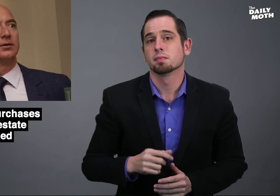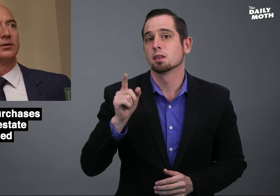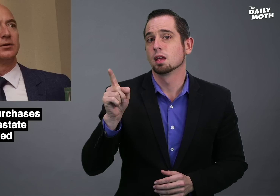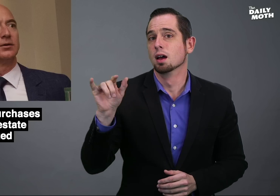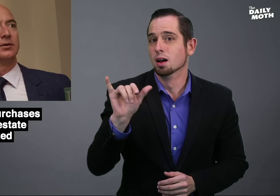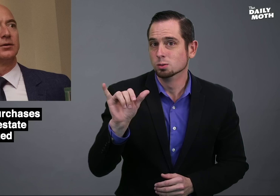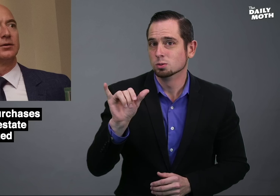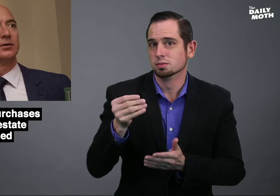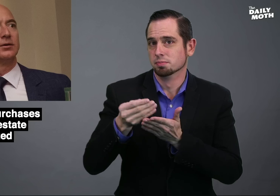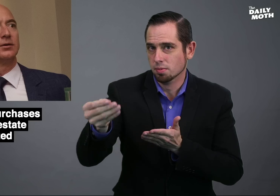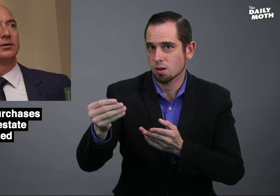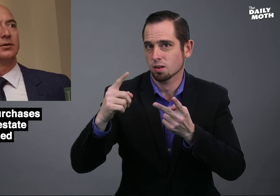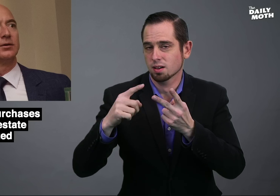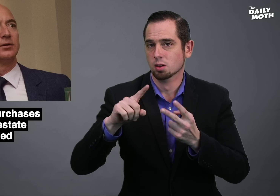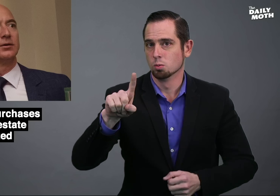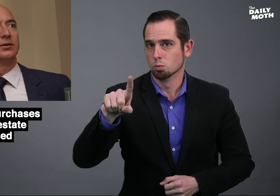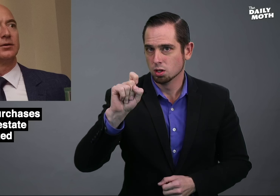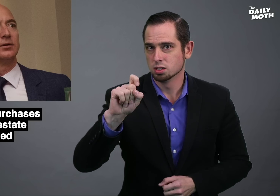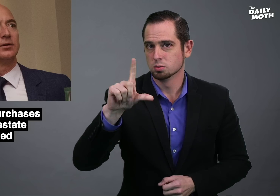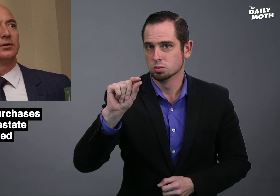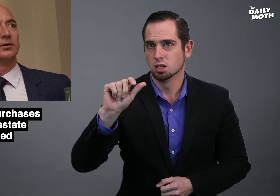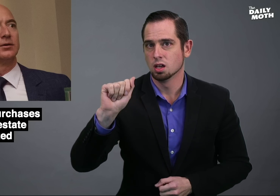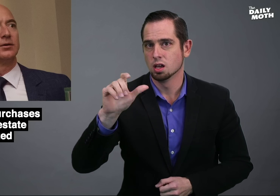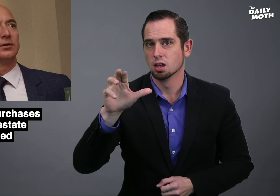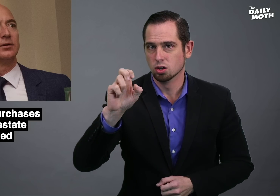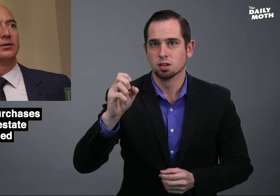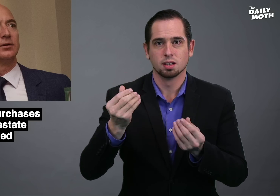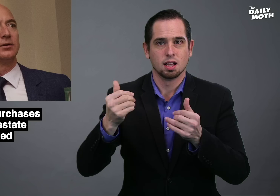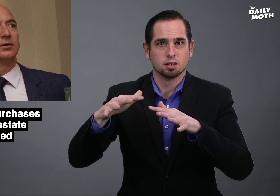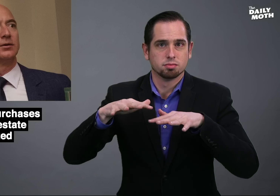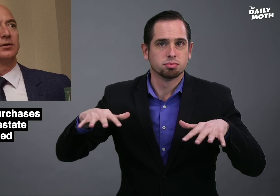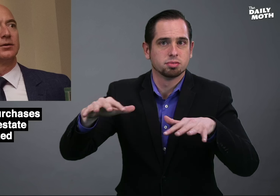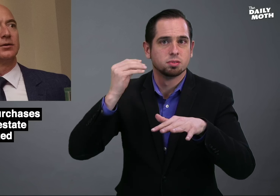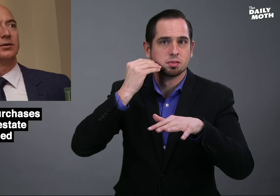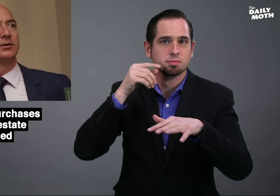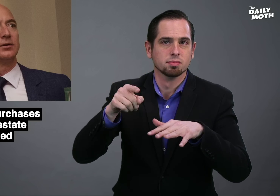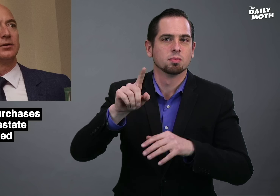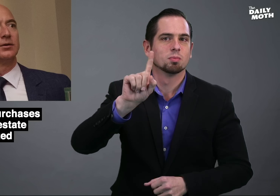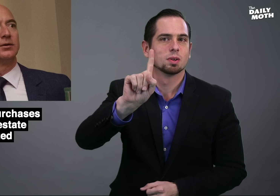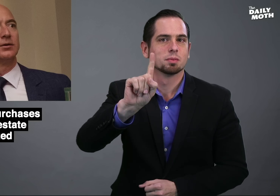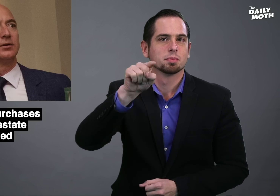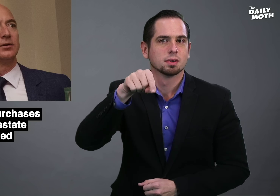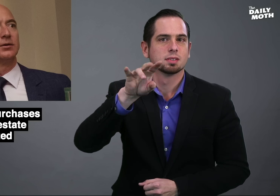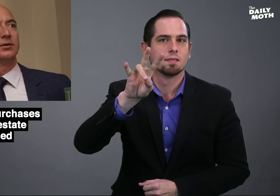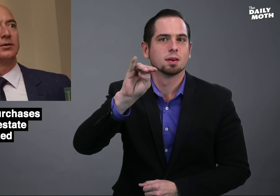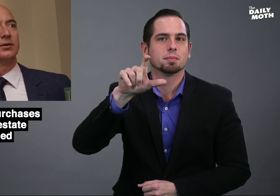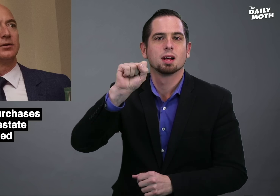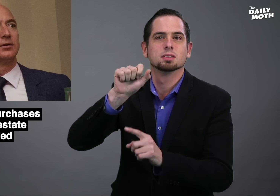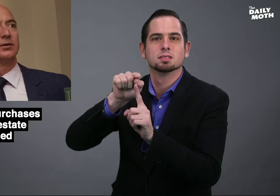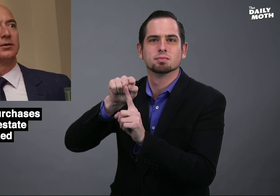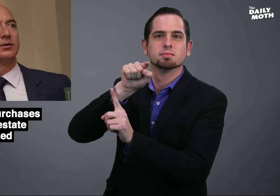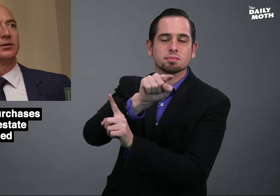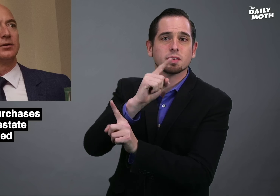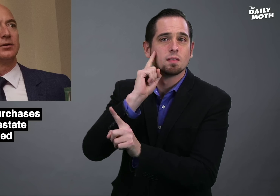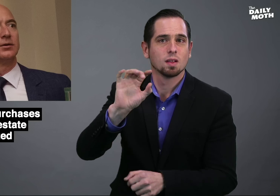He also bought a 120-acre estate that is 1.7 miles away